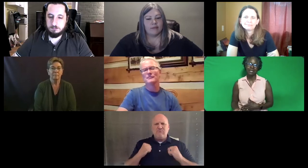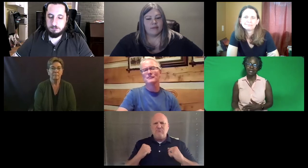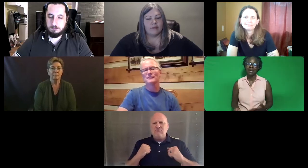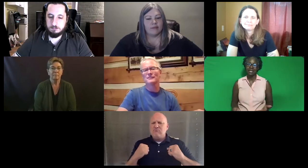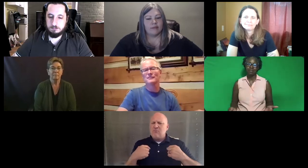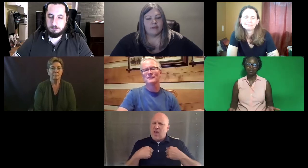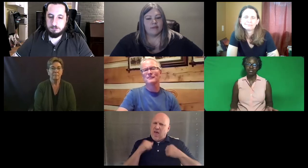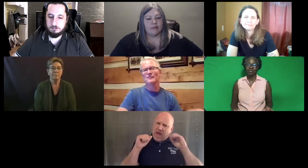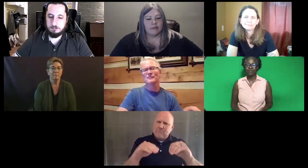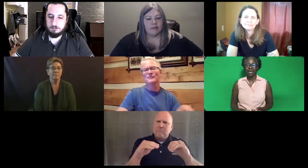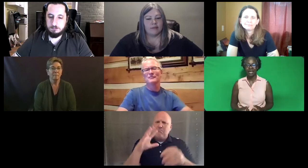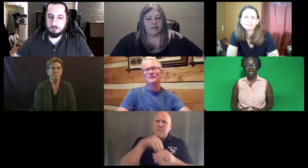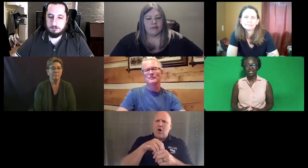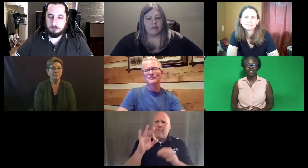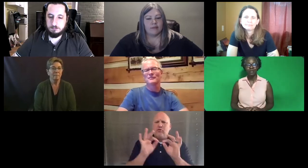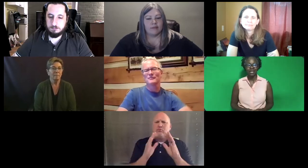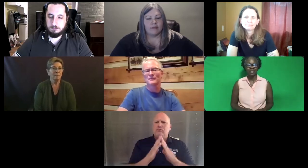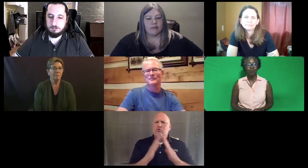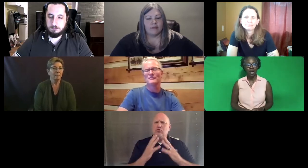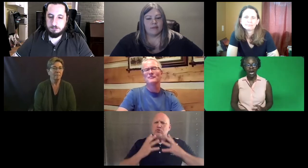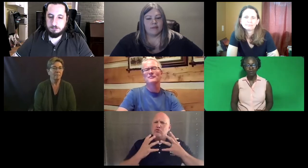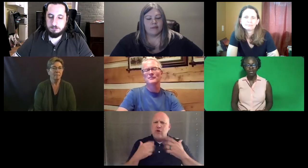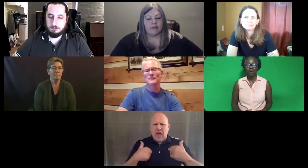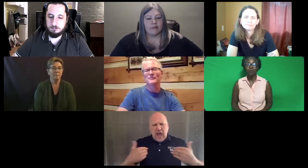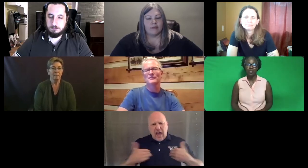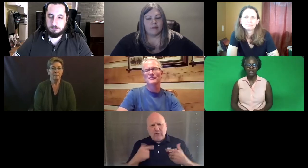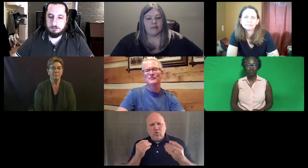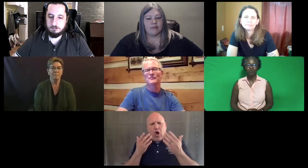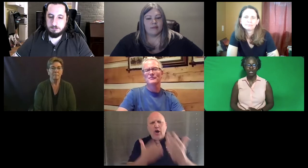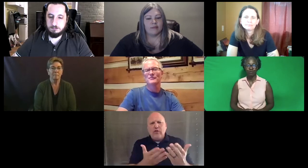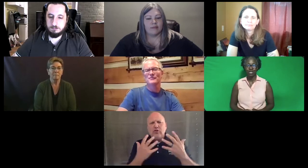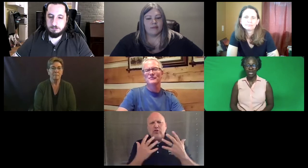And they would start to feel like, I can't do it. And they felt I want to be part of the interpreting community.